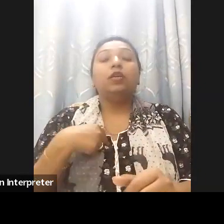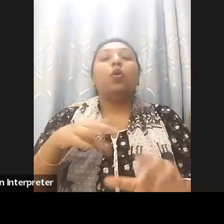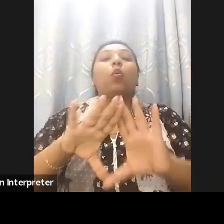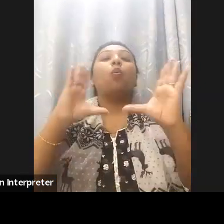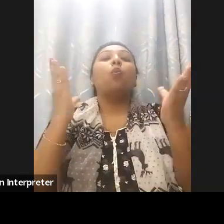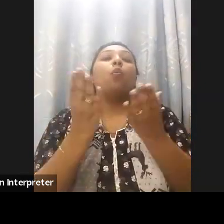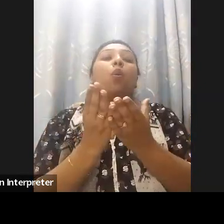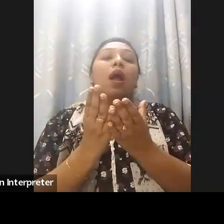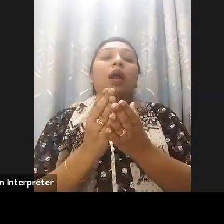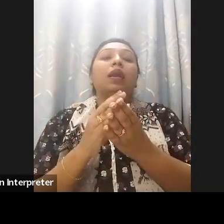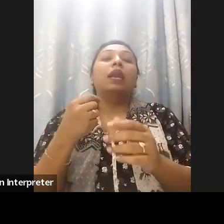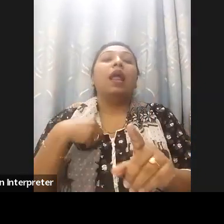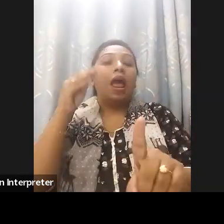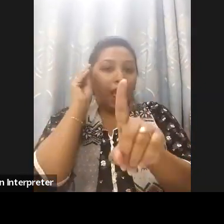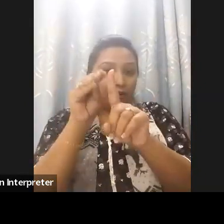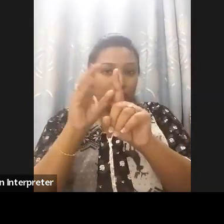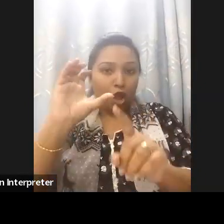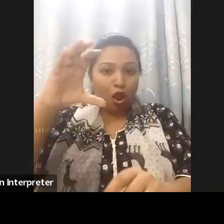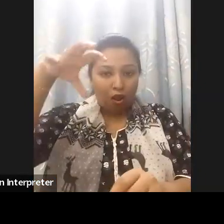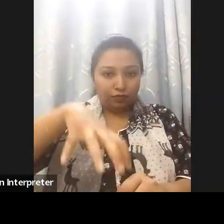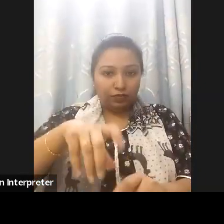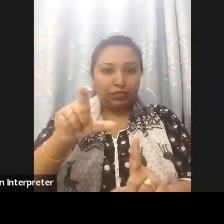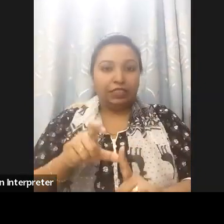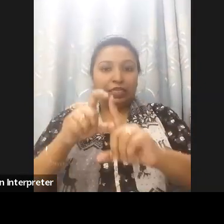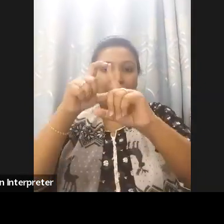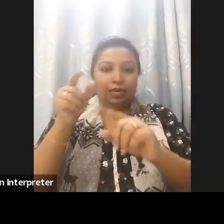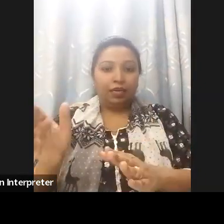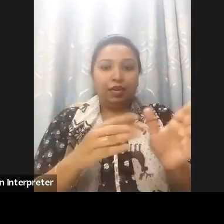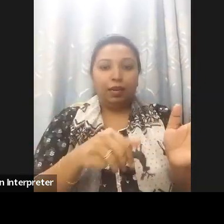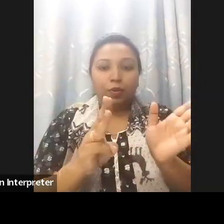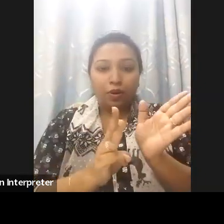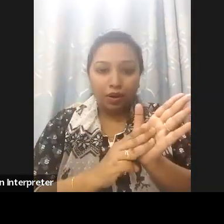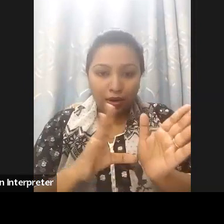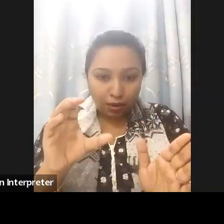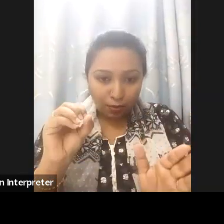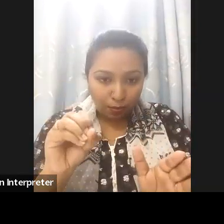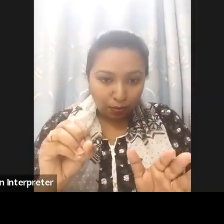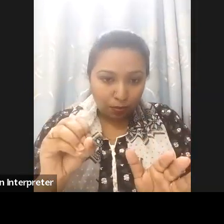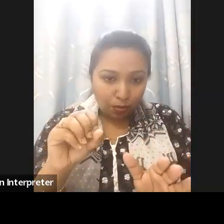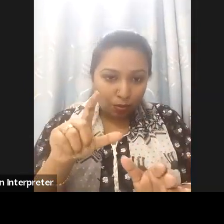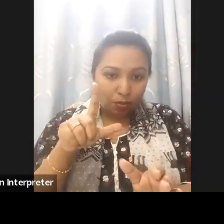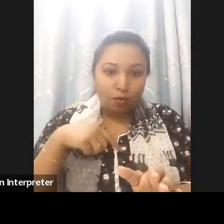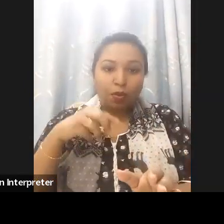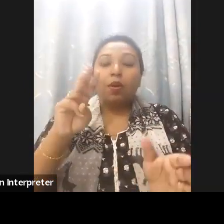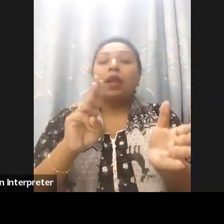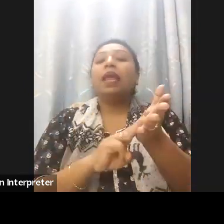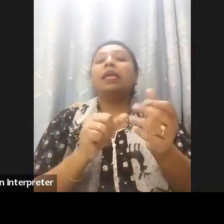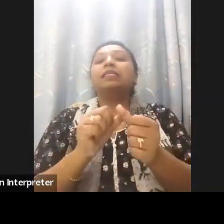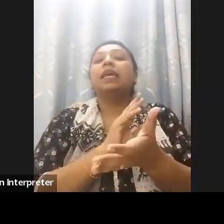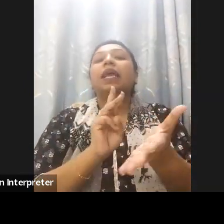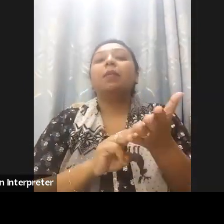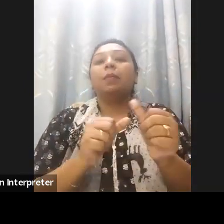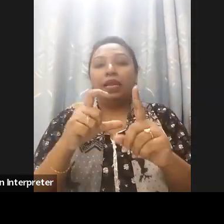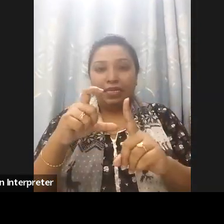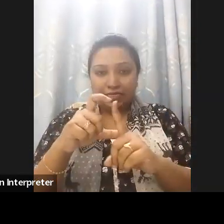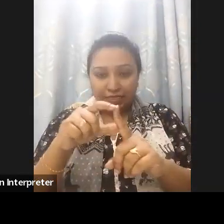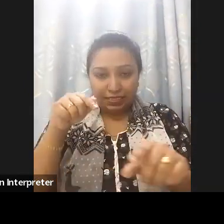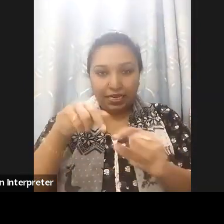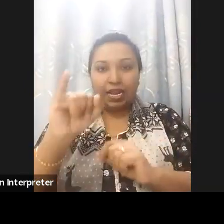and we have also Dr Mohammed Loutfy Director for Capacity Building and Advocacy at G3ict. And my